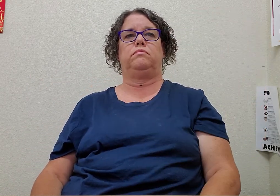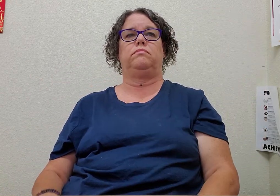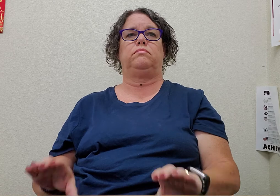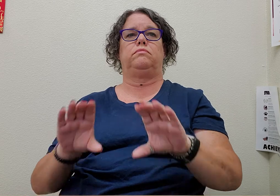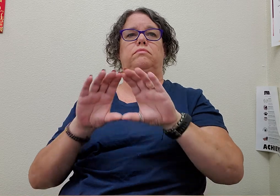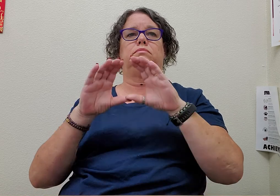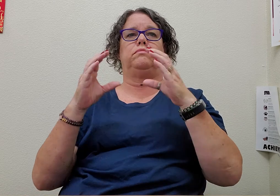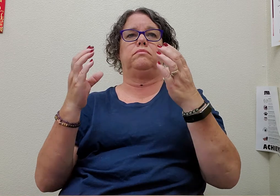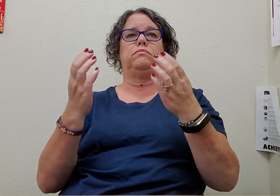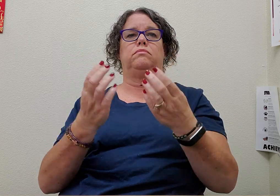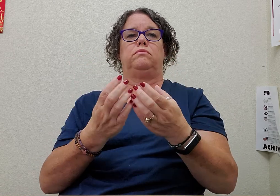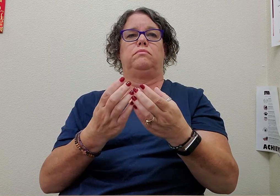class